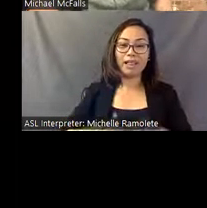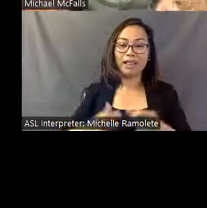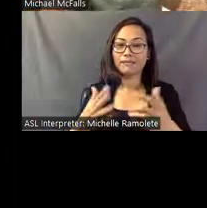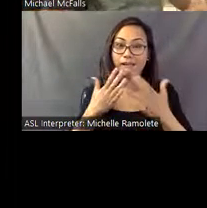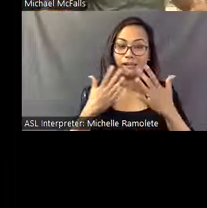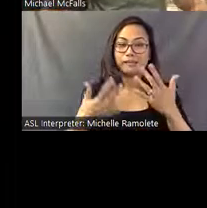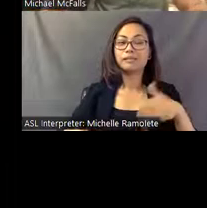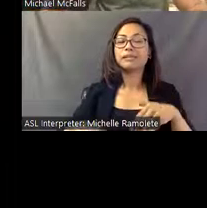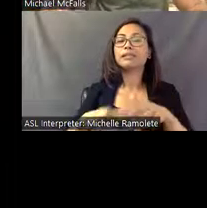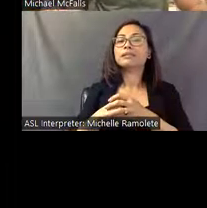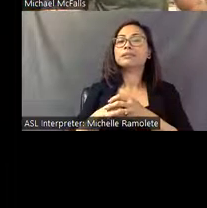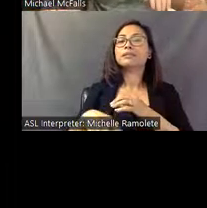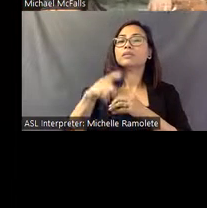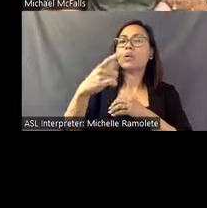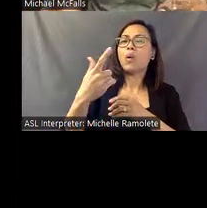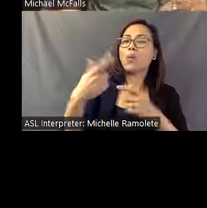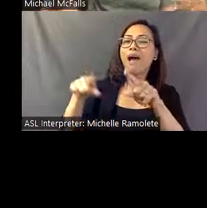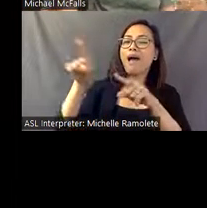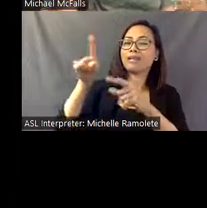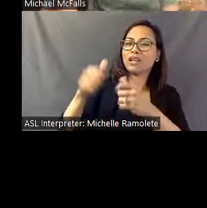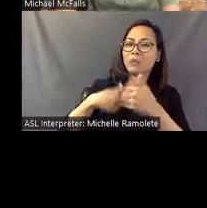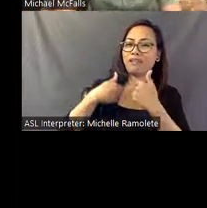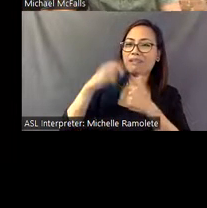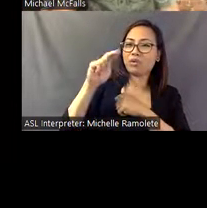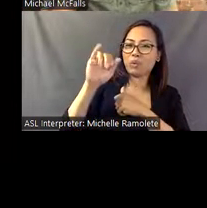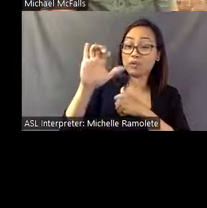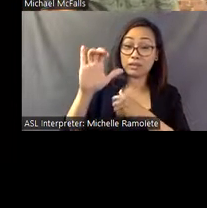But while Eddie was living in New York, he was also making art.